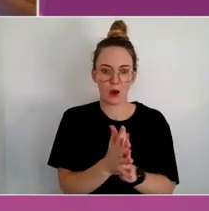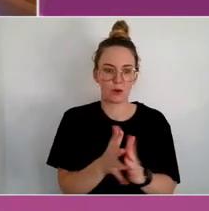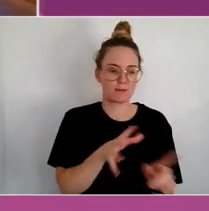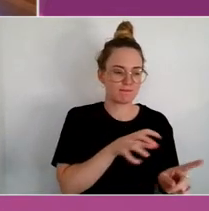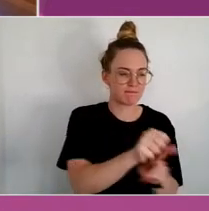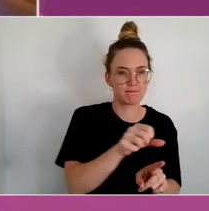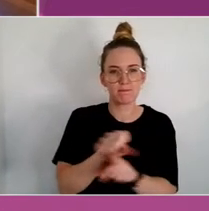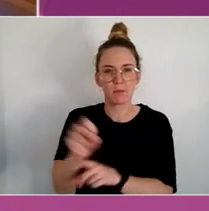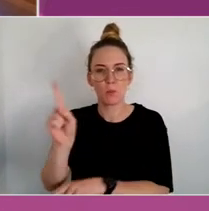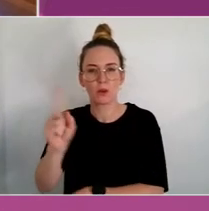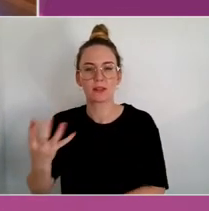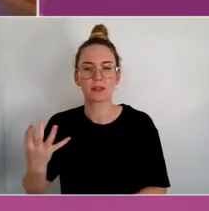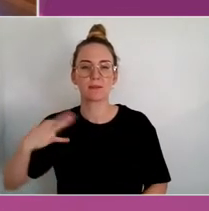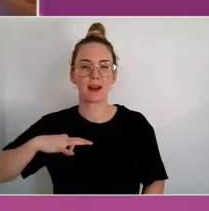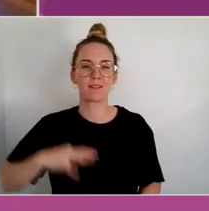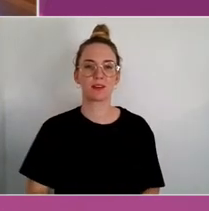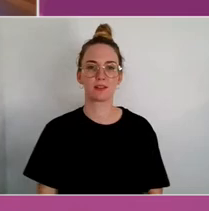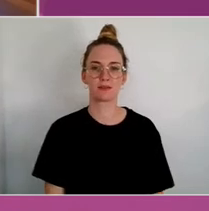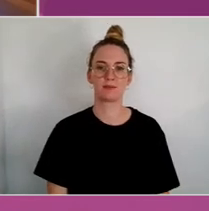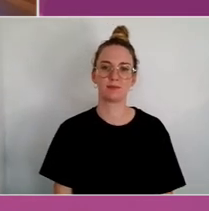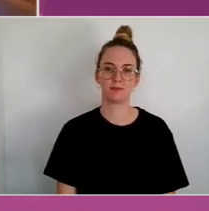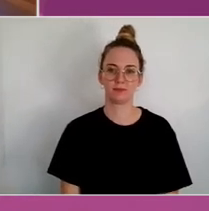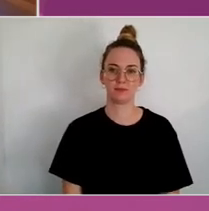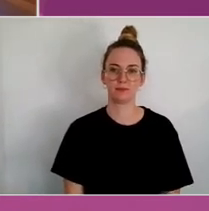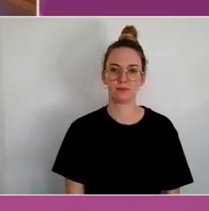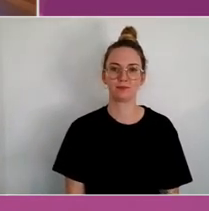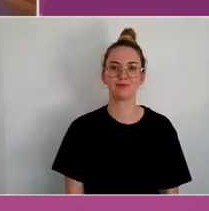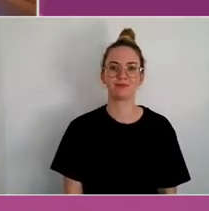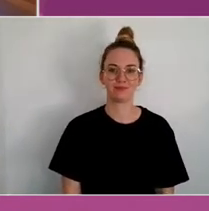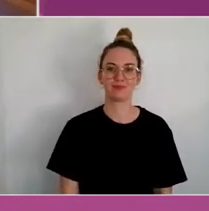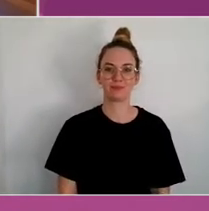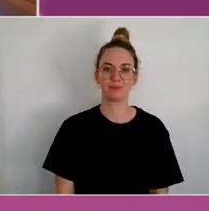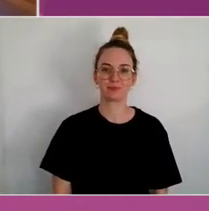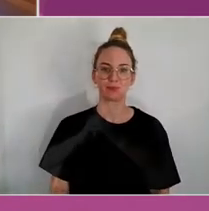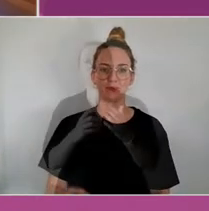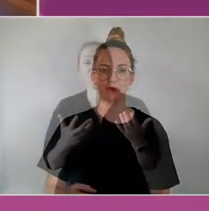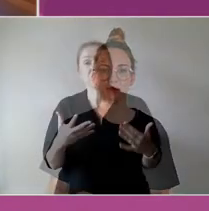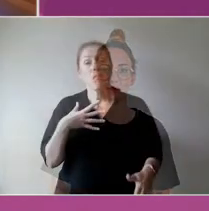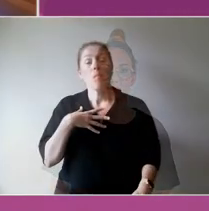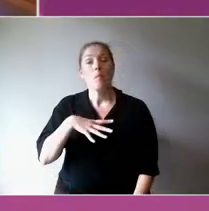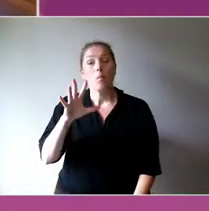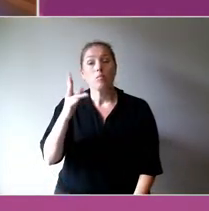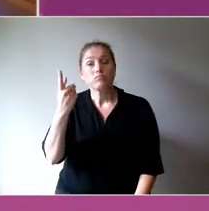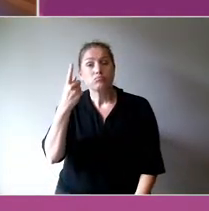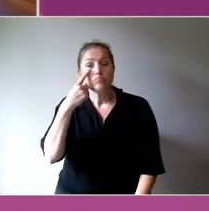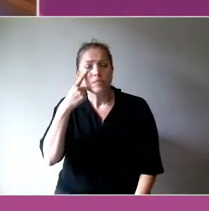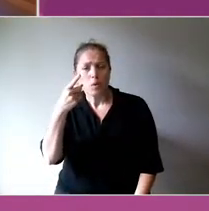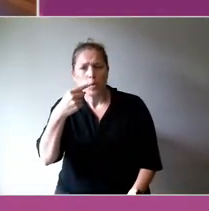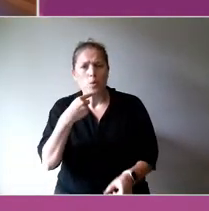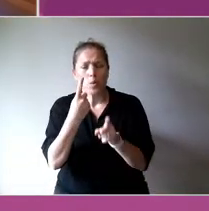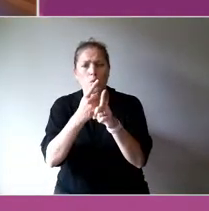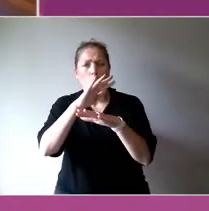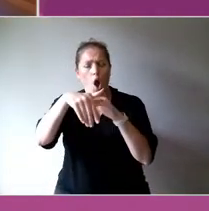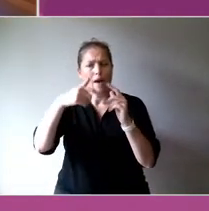I just want to pick up on one of those lenses that potentially there's an economic